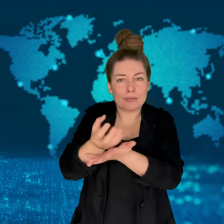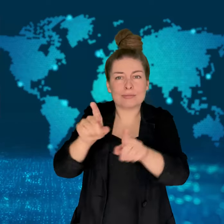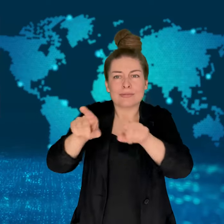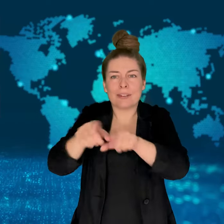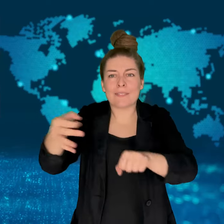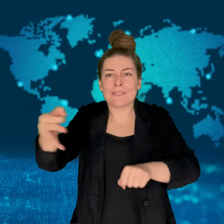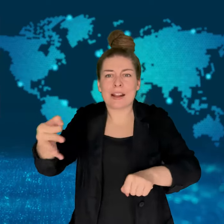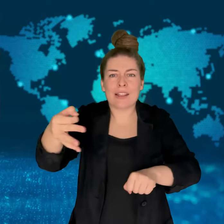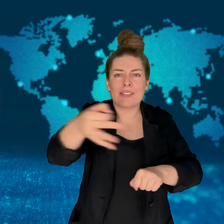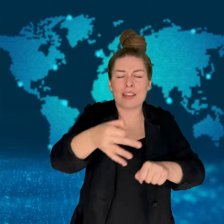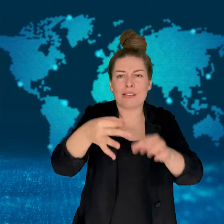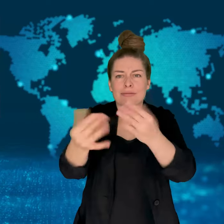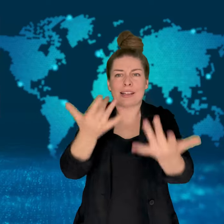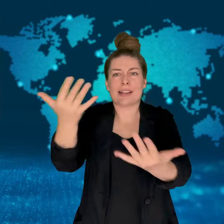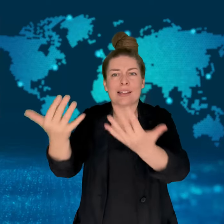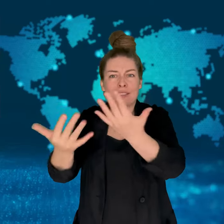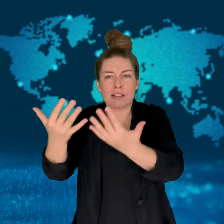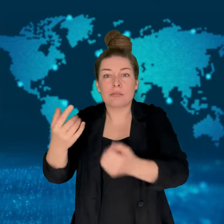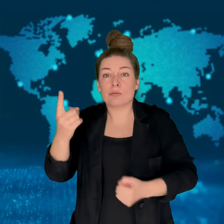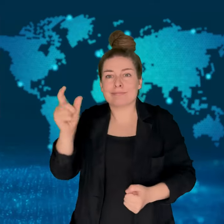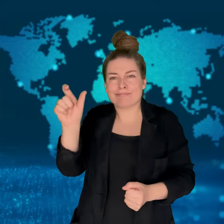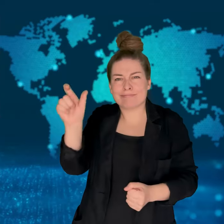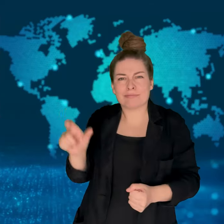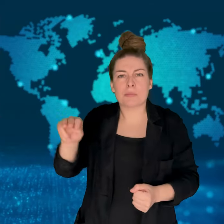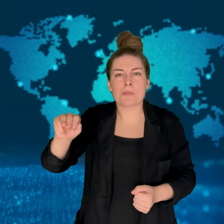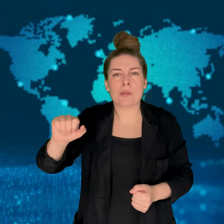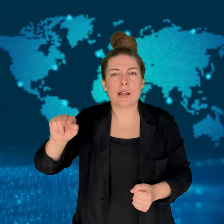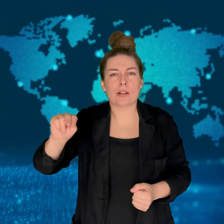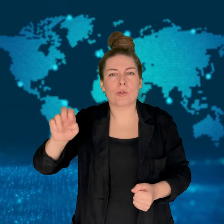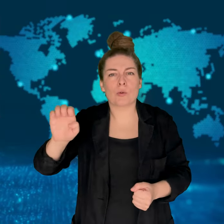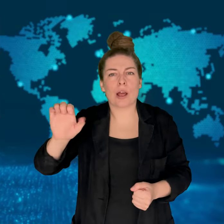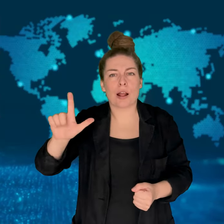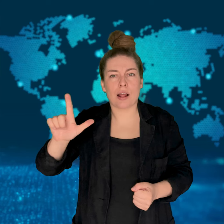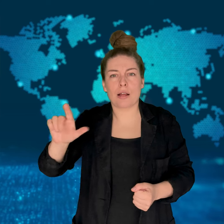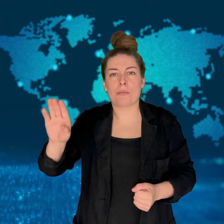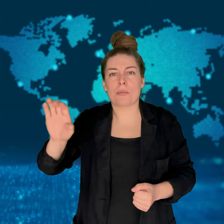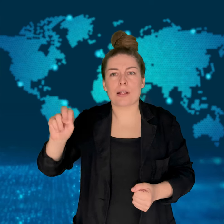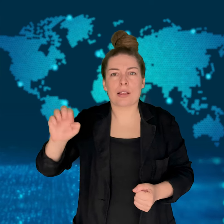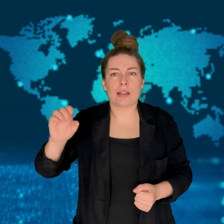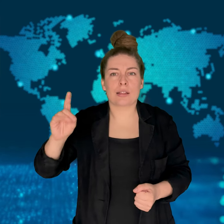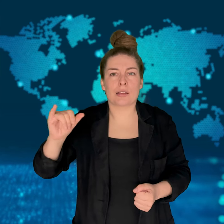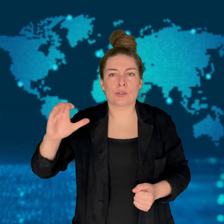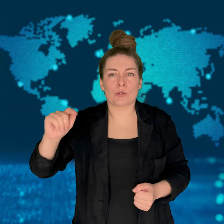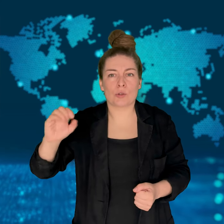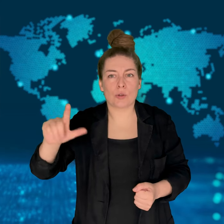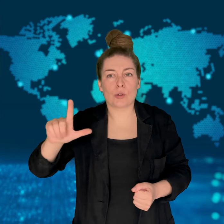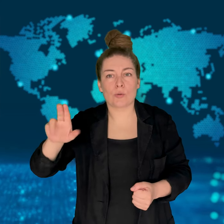On trial taking place this year is the former head of